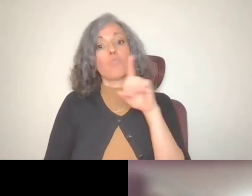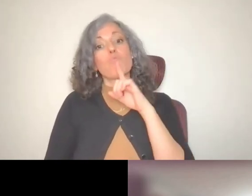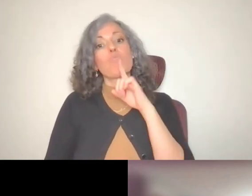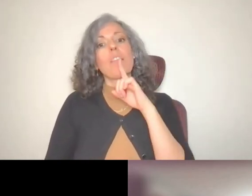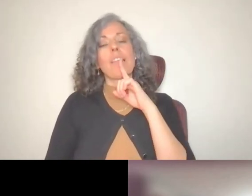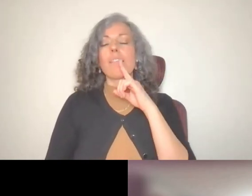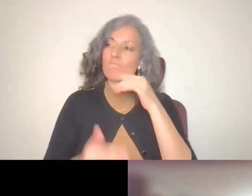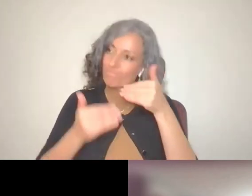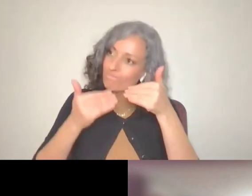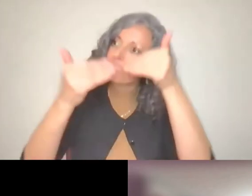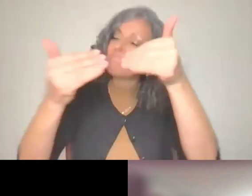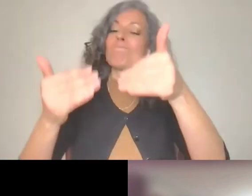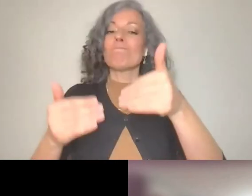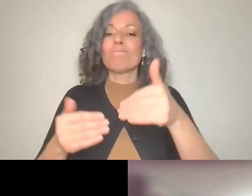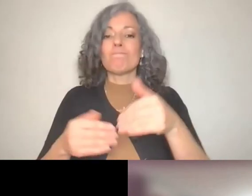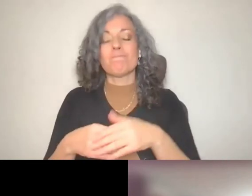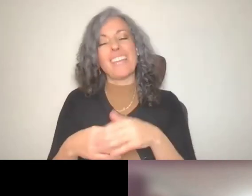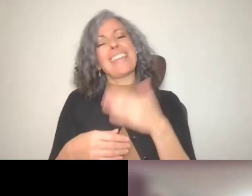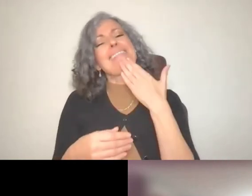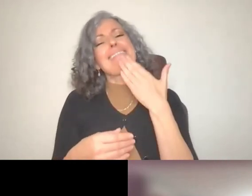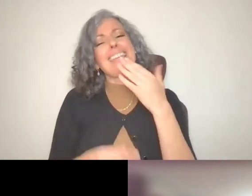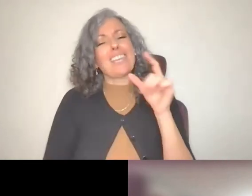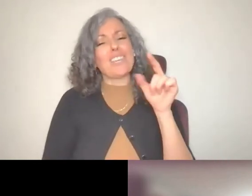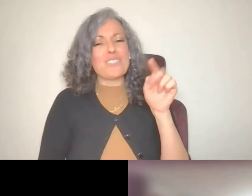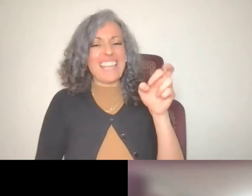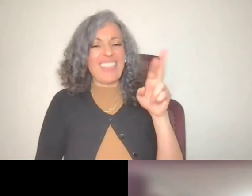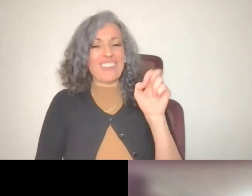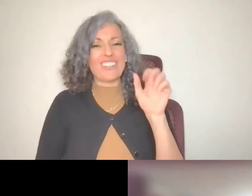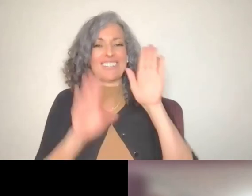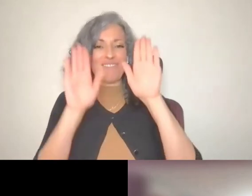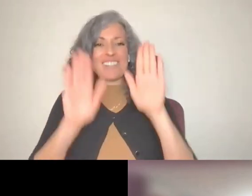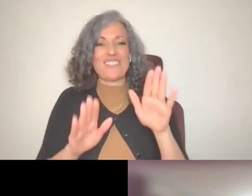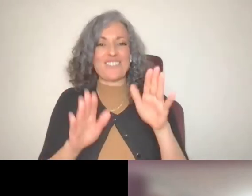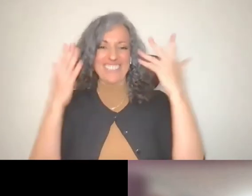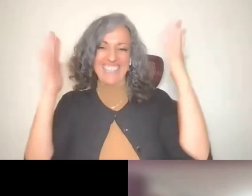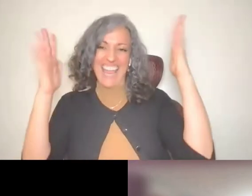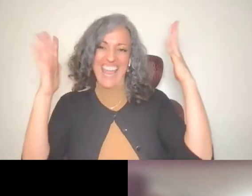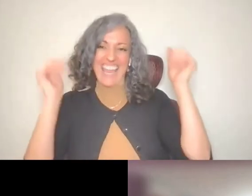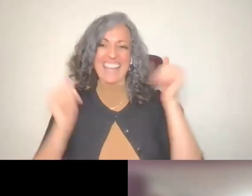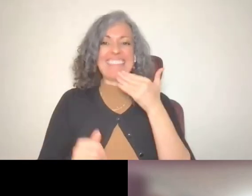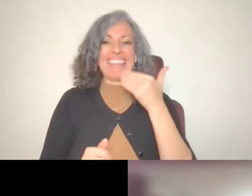So, thank you Taylor. Yes, I'm supposed to Taylor Taylor was as a